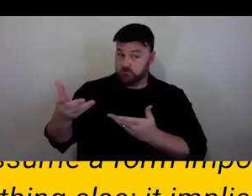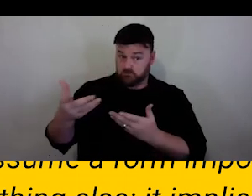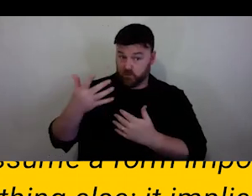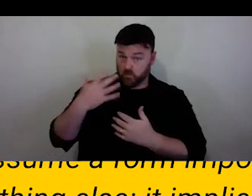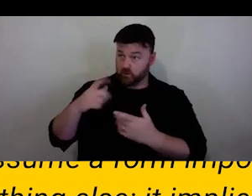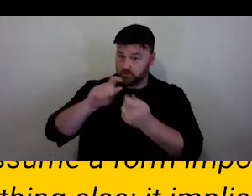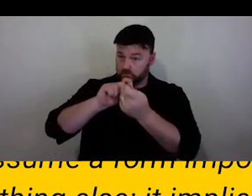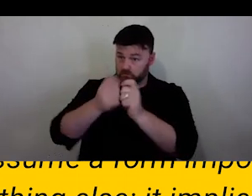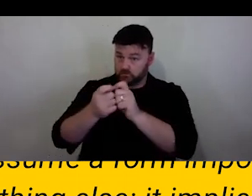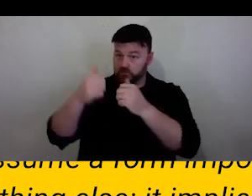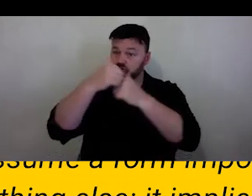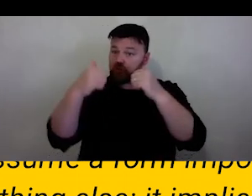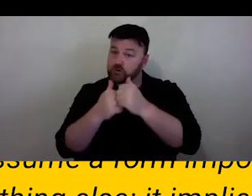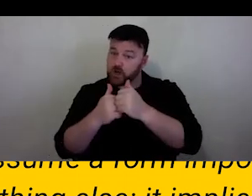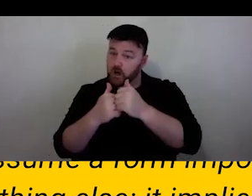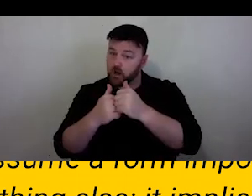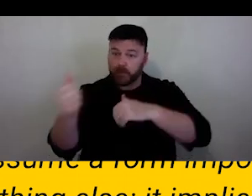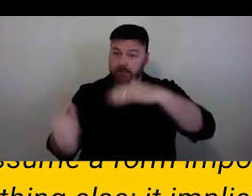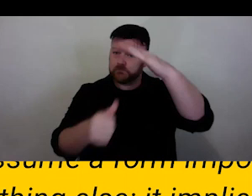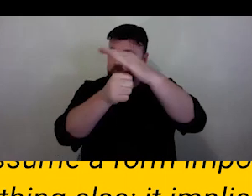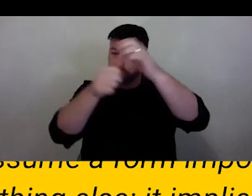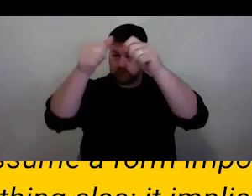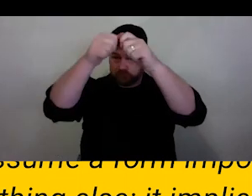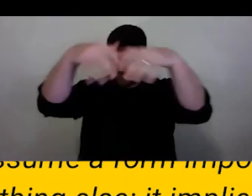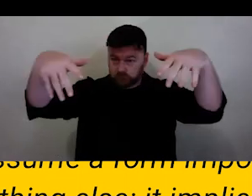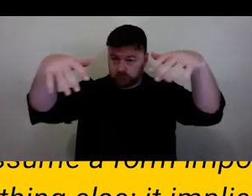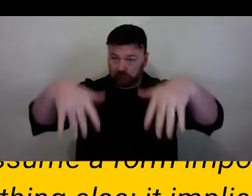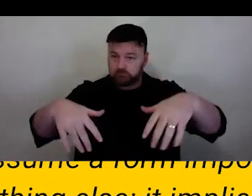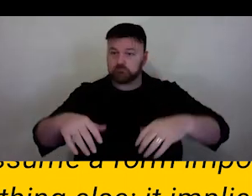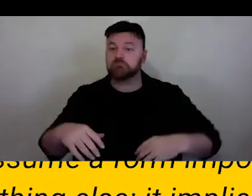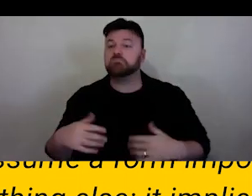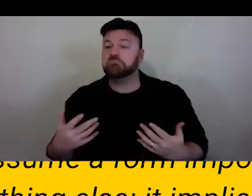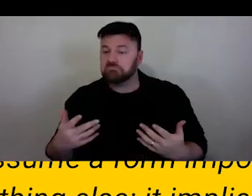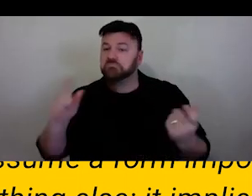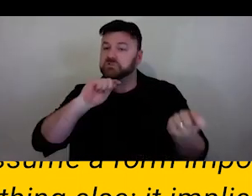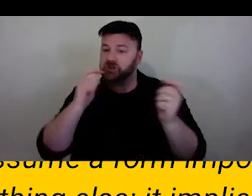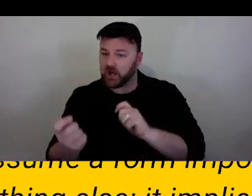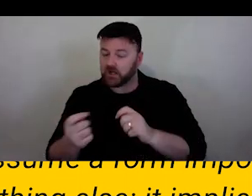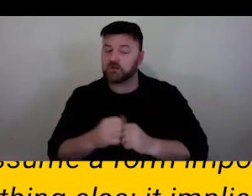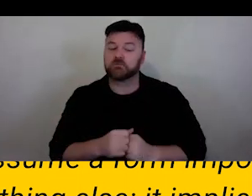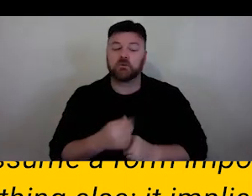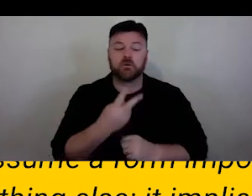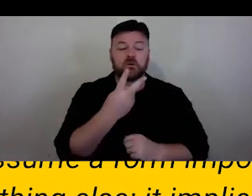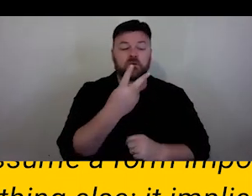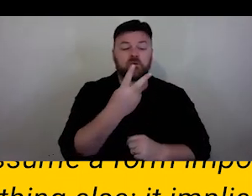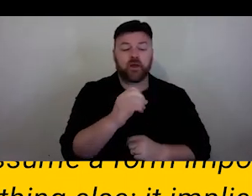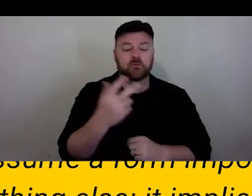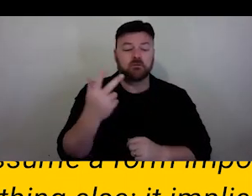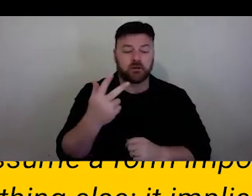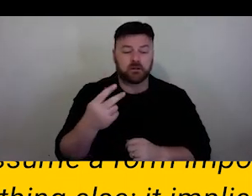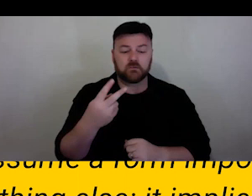Then the three of us sort of late 2018, early 2019 created an